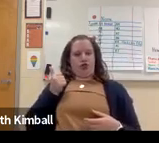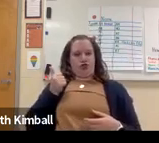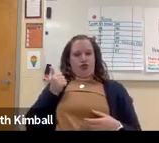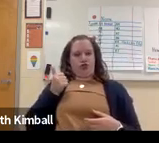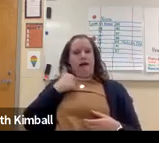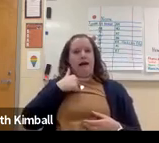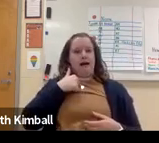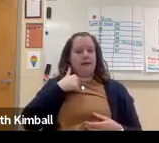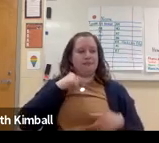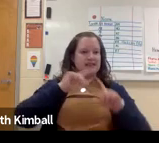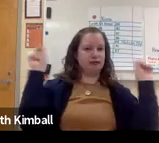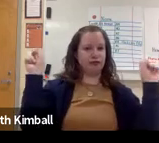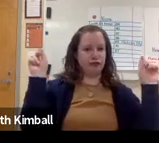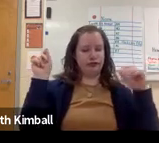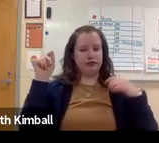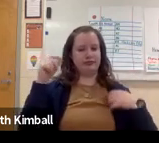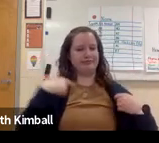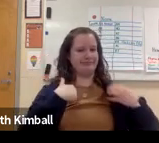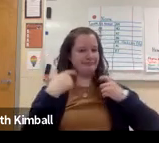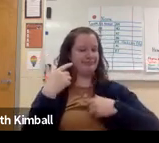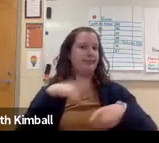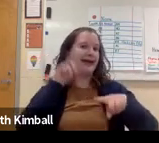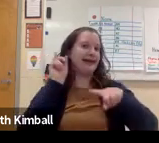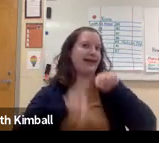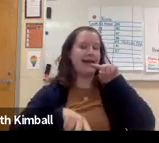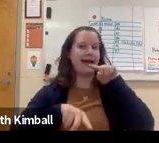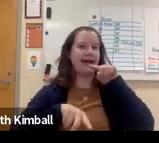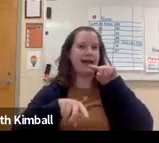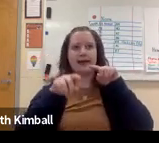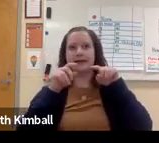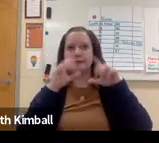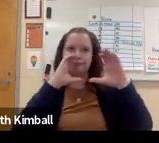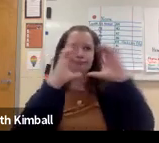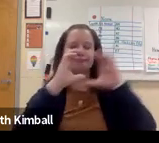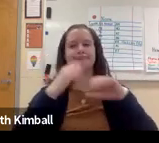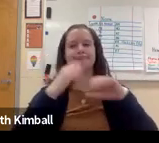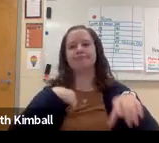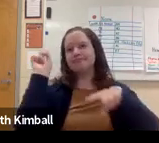The world at large. Because they feel different, and they feel